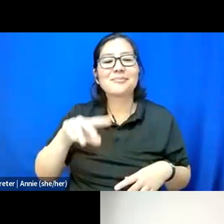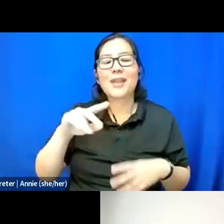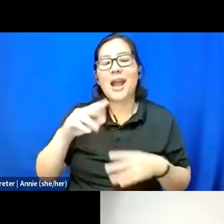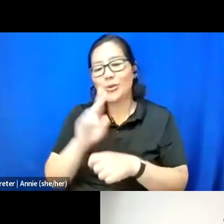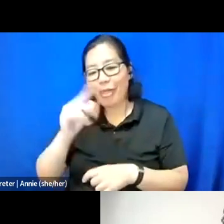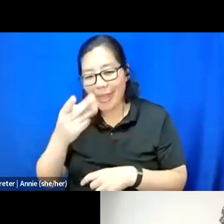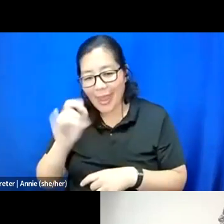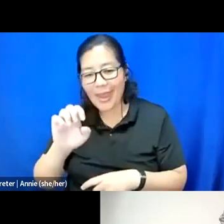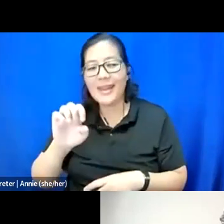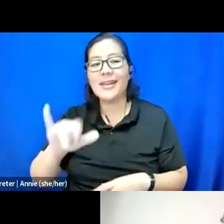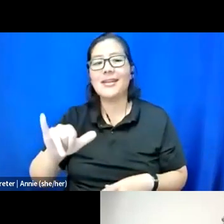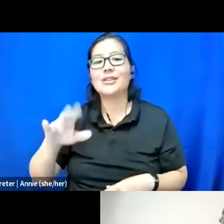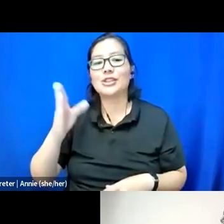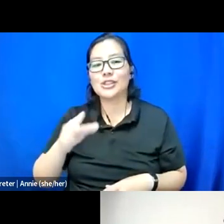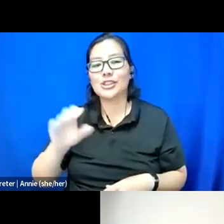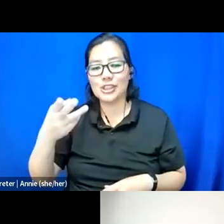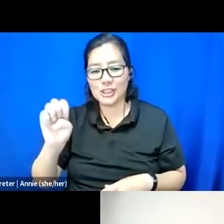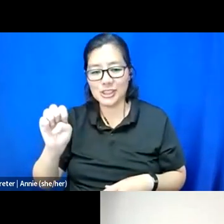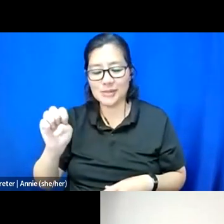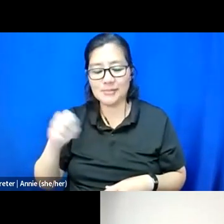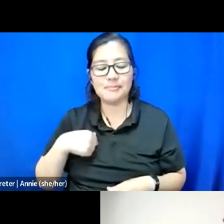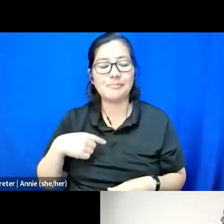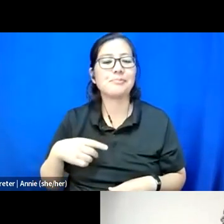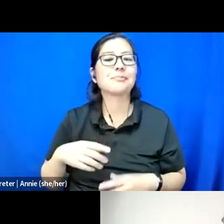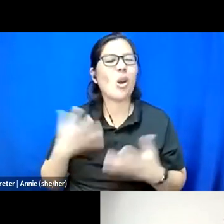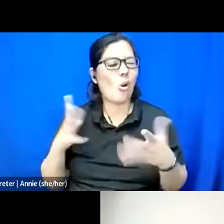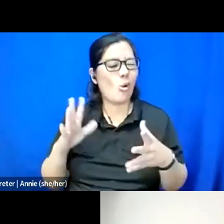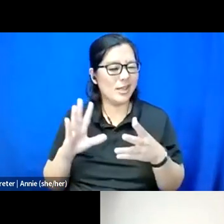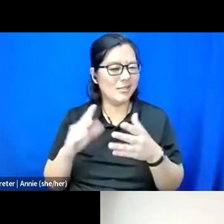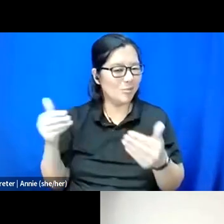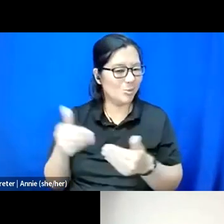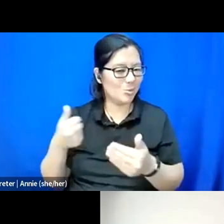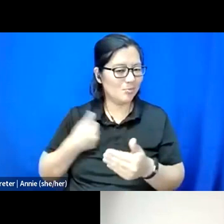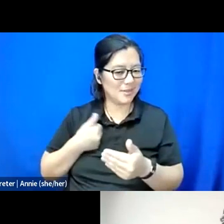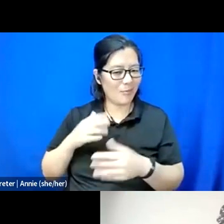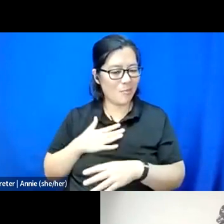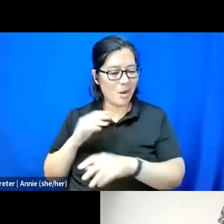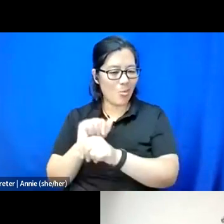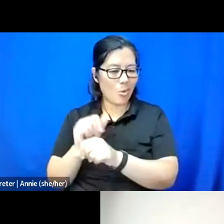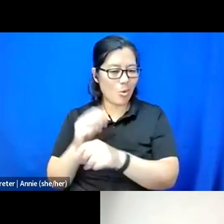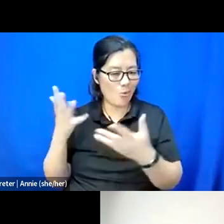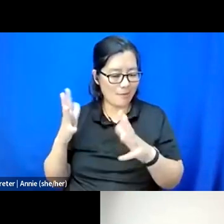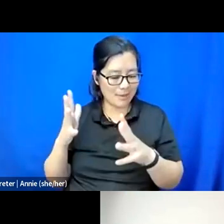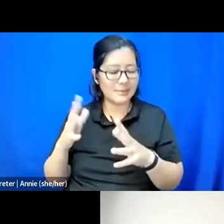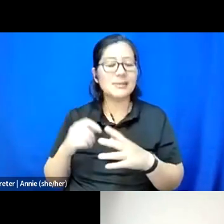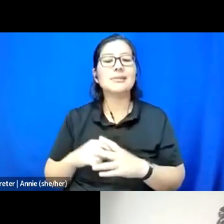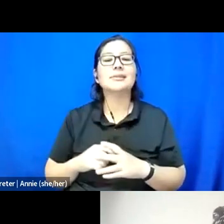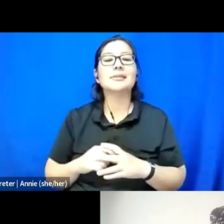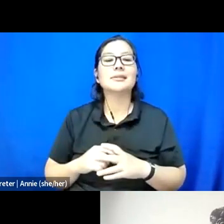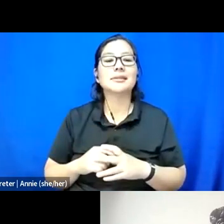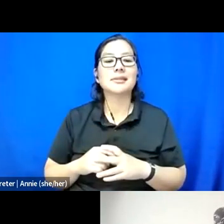As was said, I introduced myself and my work a little bit earlier, but similar interest